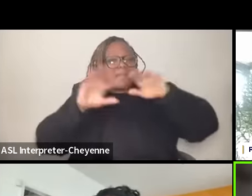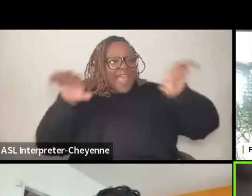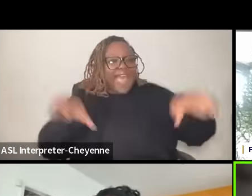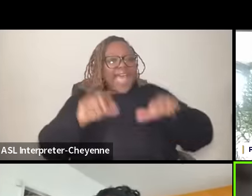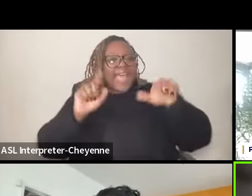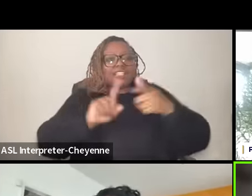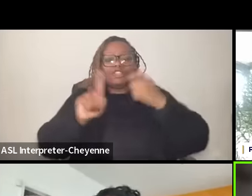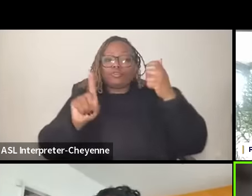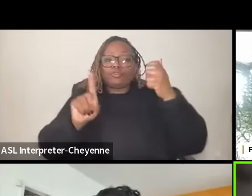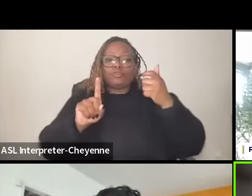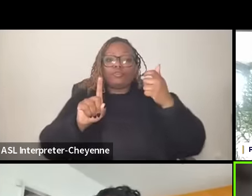Yes. Let me start by saying that there are women's organizations here in the DRC.